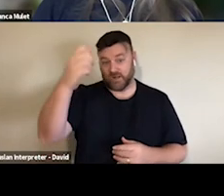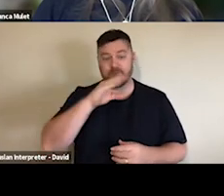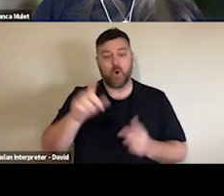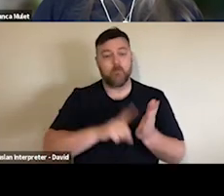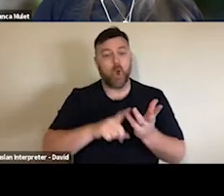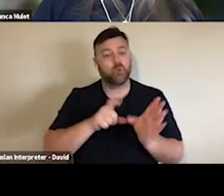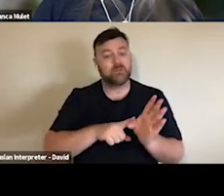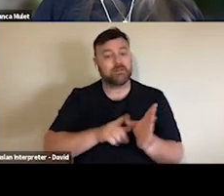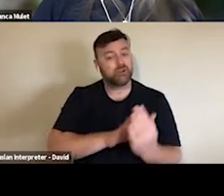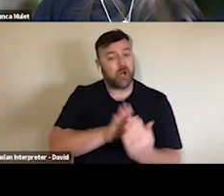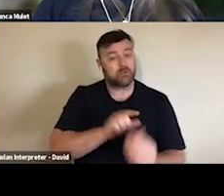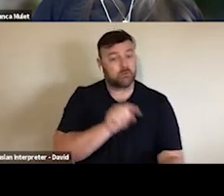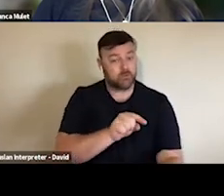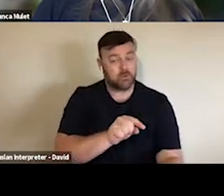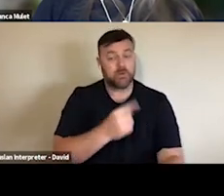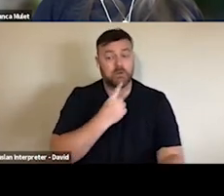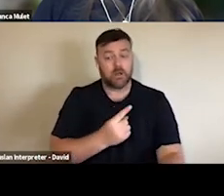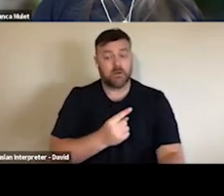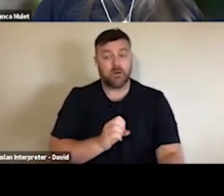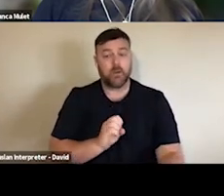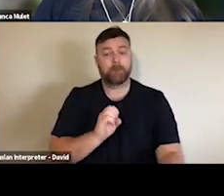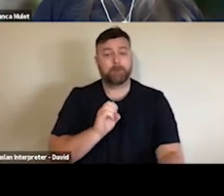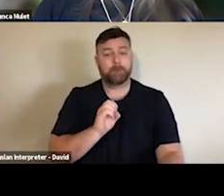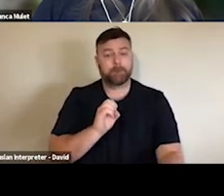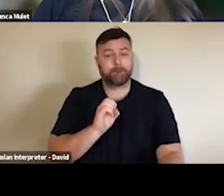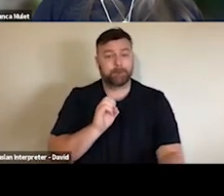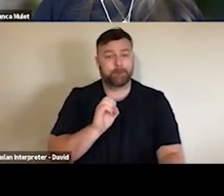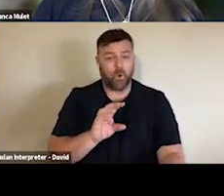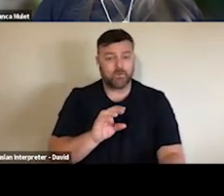they expected to learn in two years of a digital strategy, but they're definitely playing a